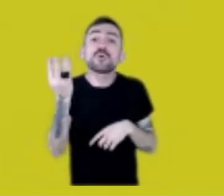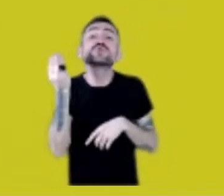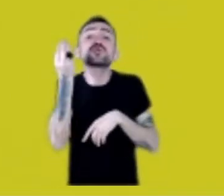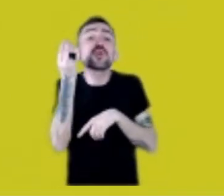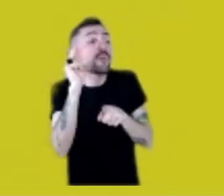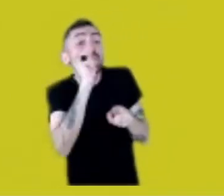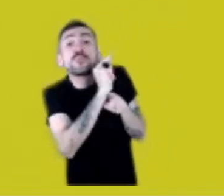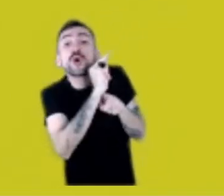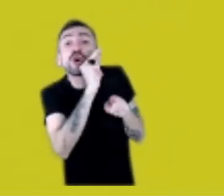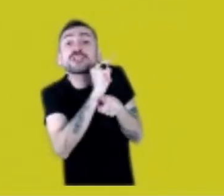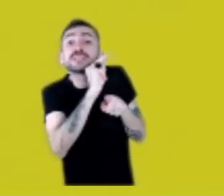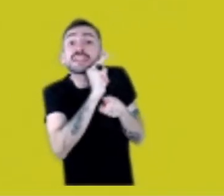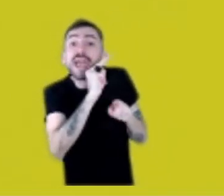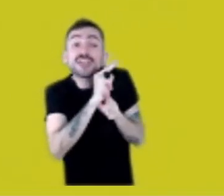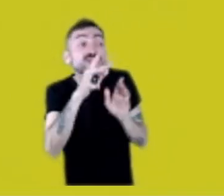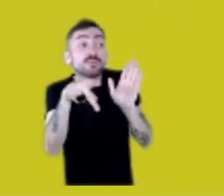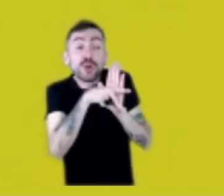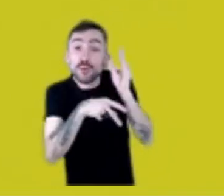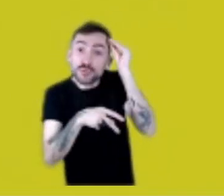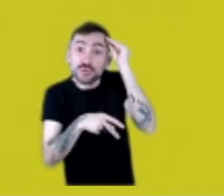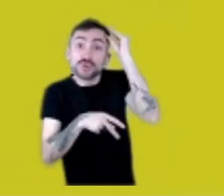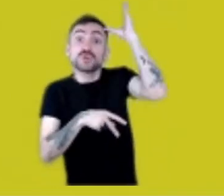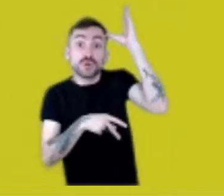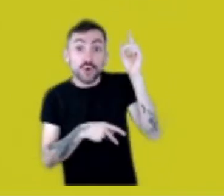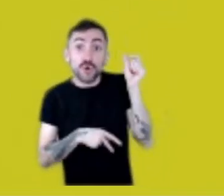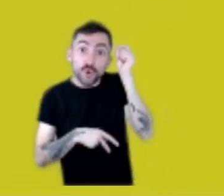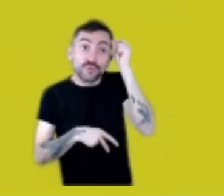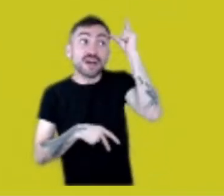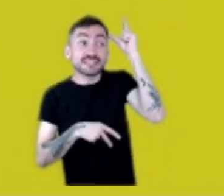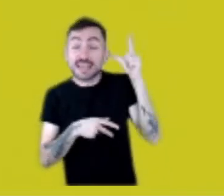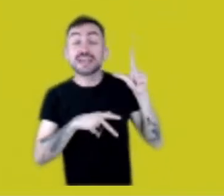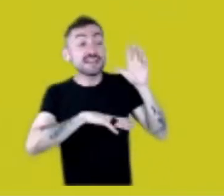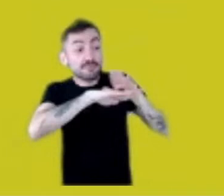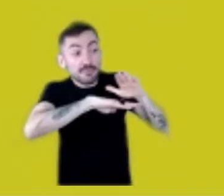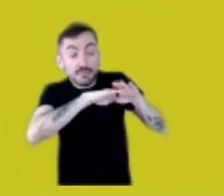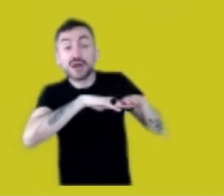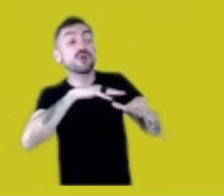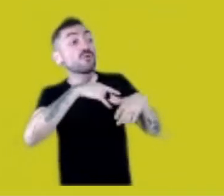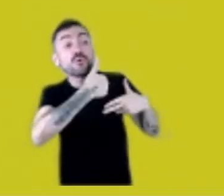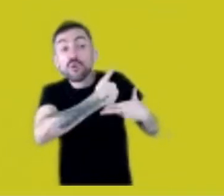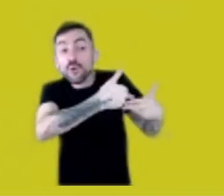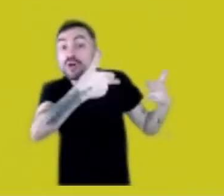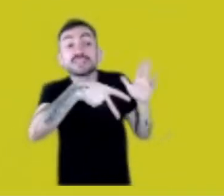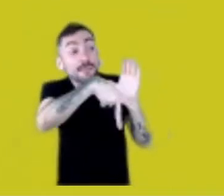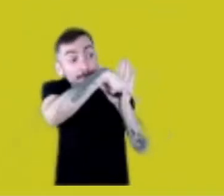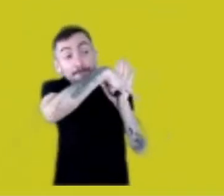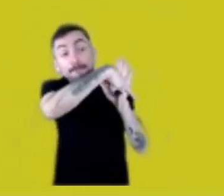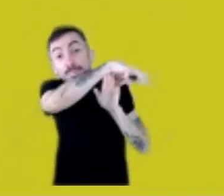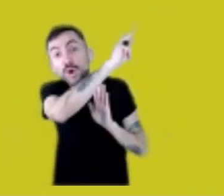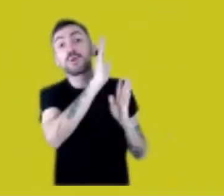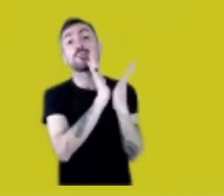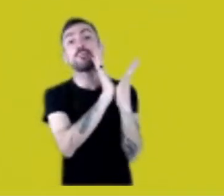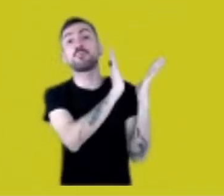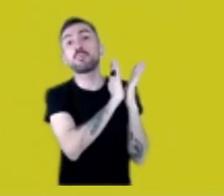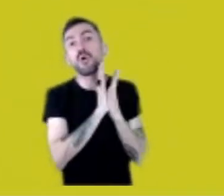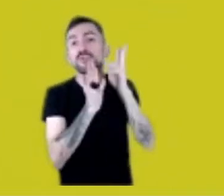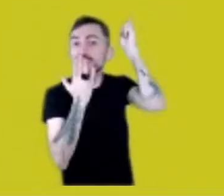the cultural heritage, the knowledge, the know-how, the genetic resources that Native peoples have been preserving for millennia.